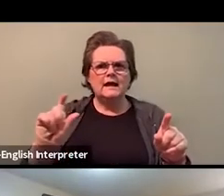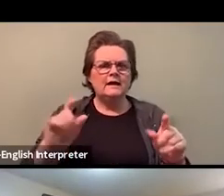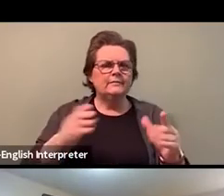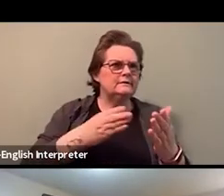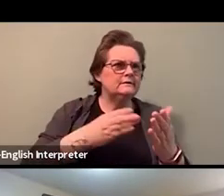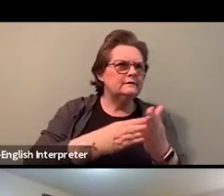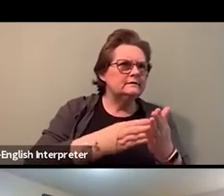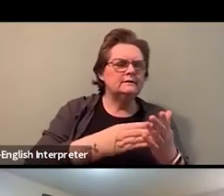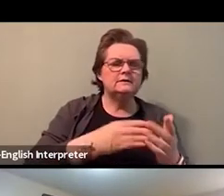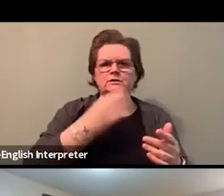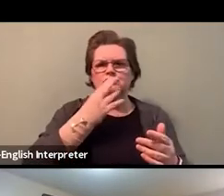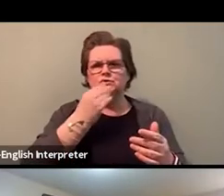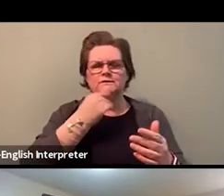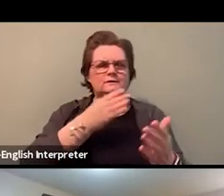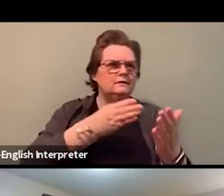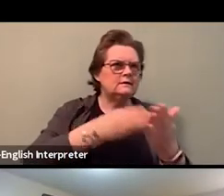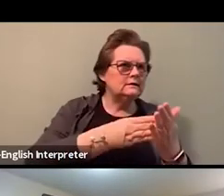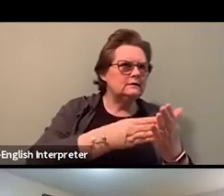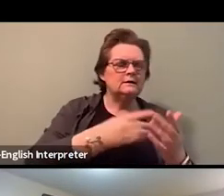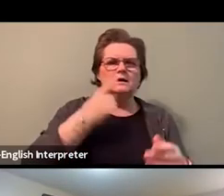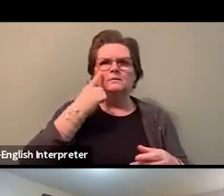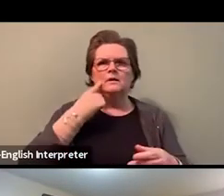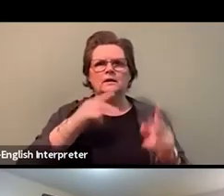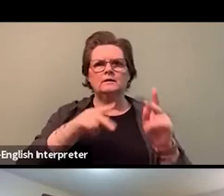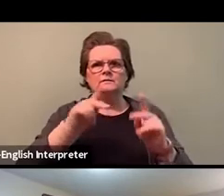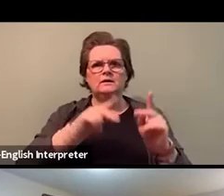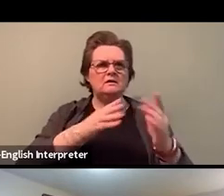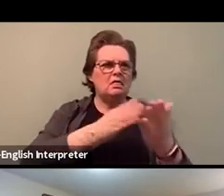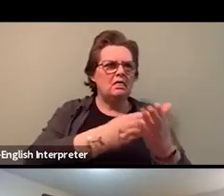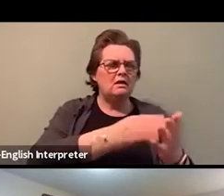properly funded, properly resourced, you know.